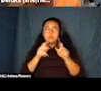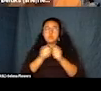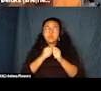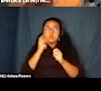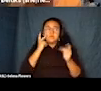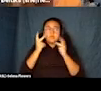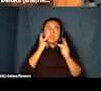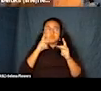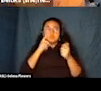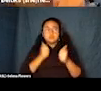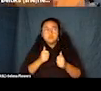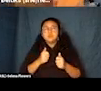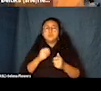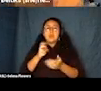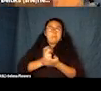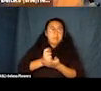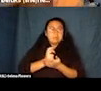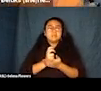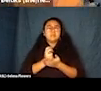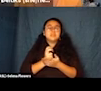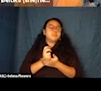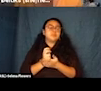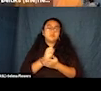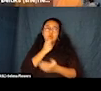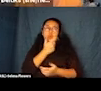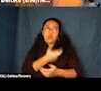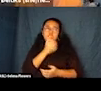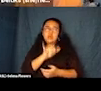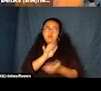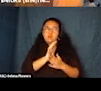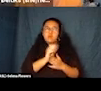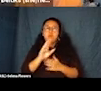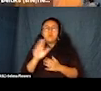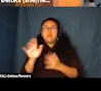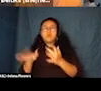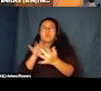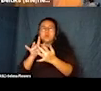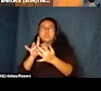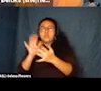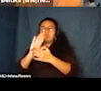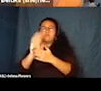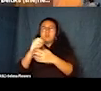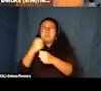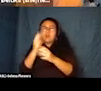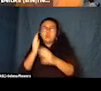epilepsy, would either want to sit that film entirely out. Or in this case we were able to reach out to the filmmaker and say is it possible we can accept a